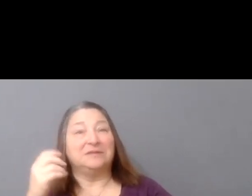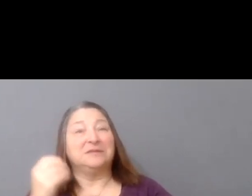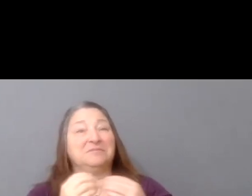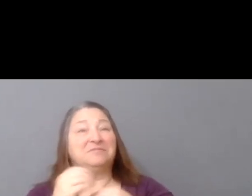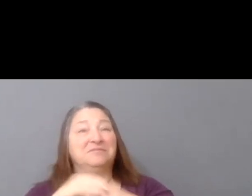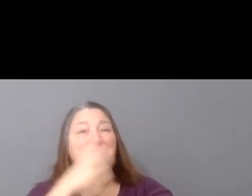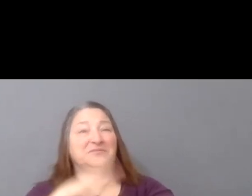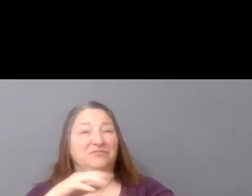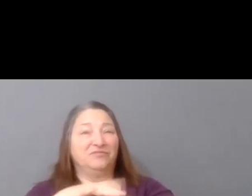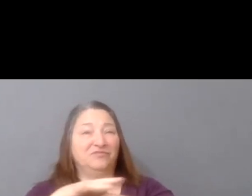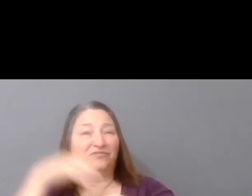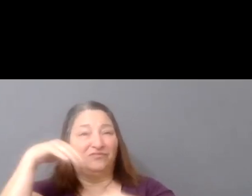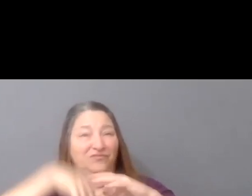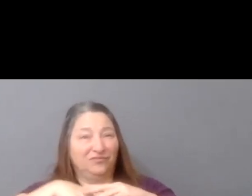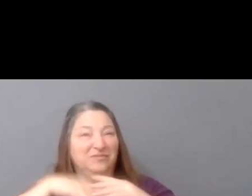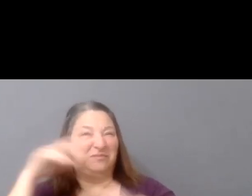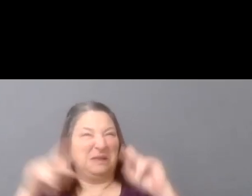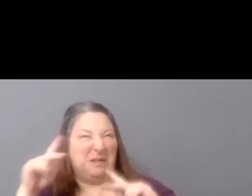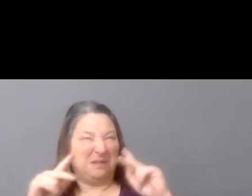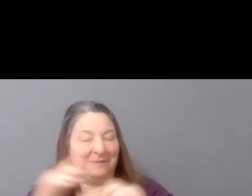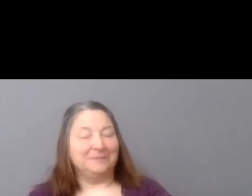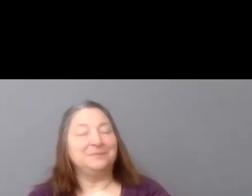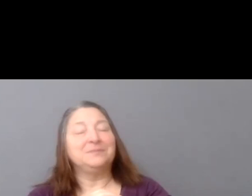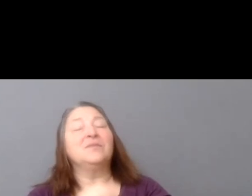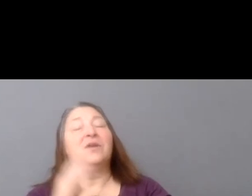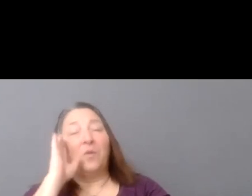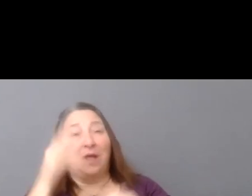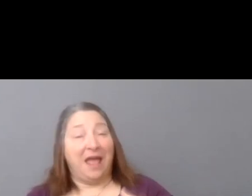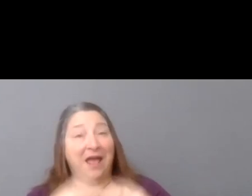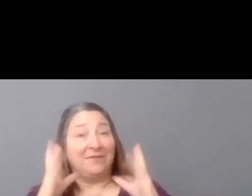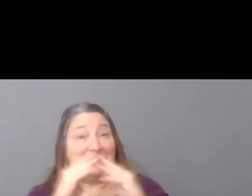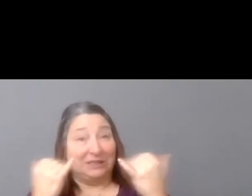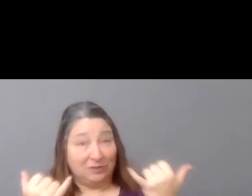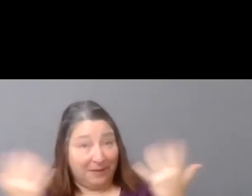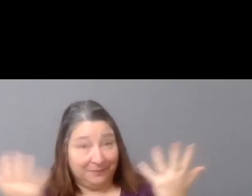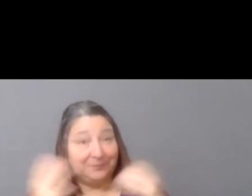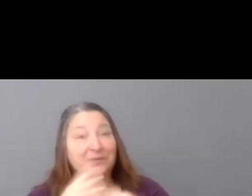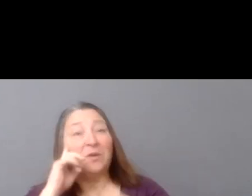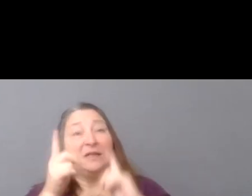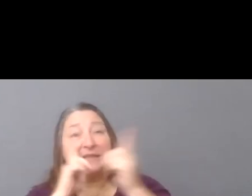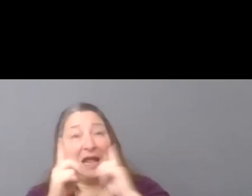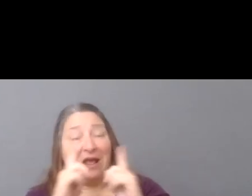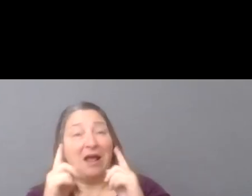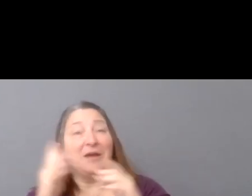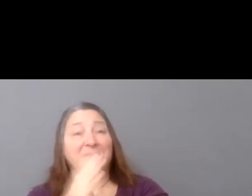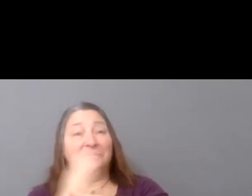Just want to let you know we'll have-- the session format today is that we'll have a dialogue between Karin Chien and Gary Chou followed